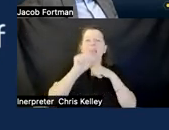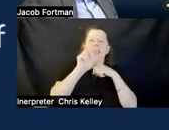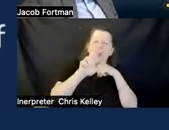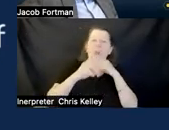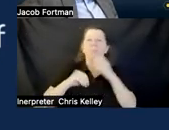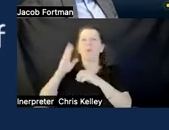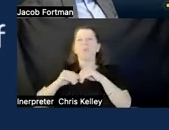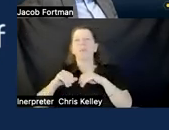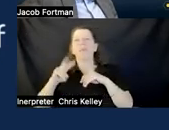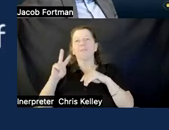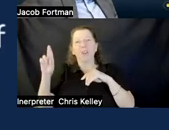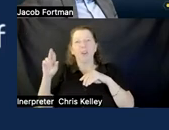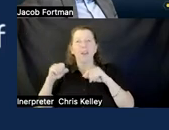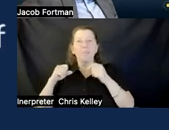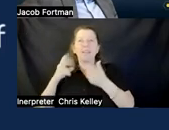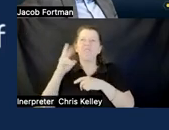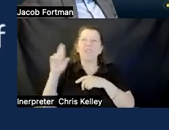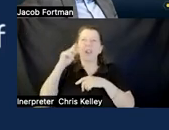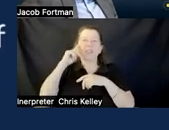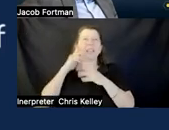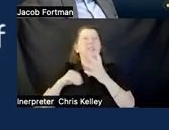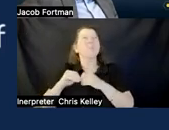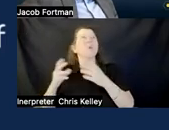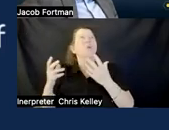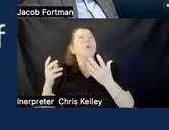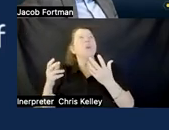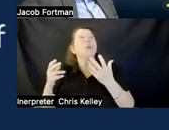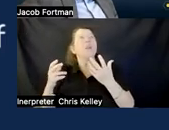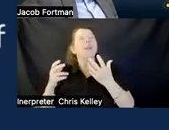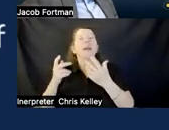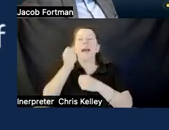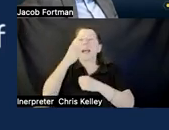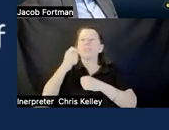lacking still a little bit um there's a better understanding of how to construct virtual spaces